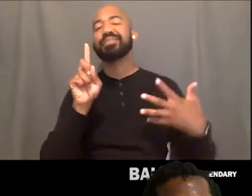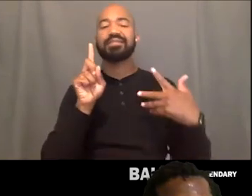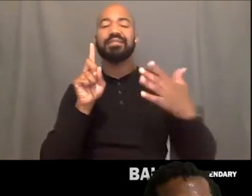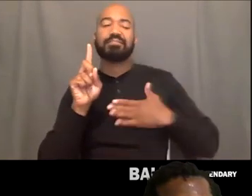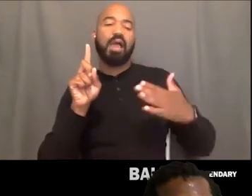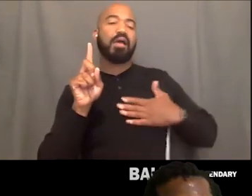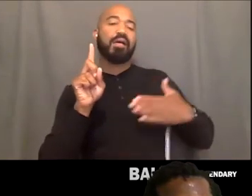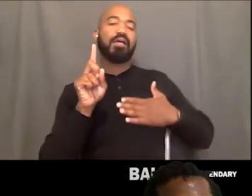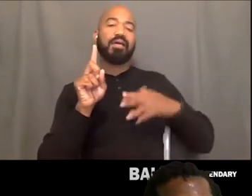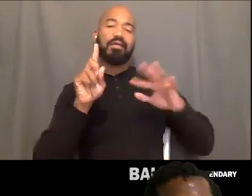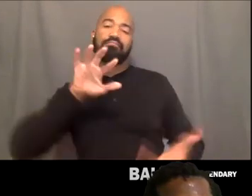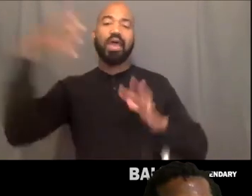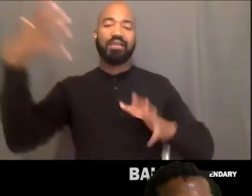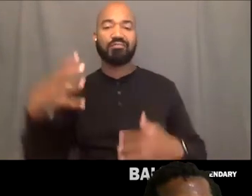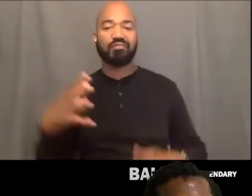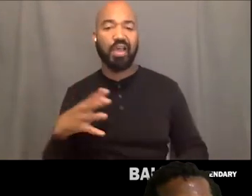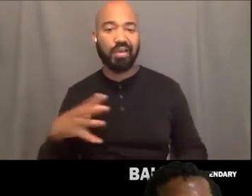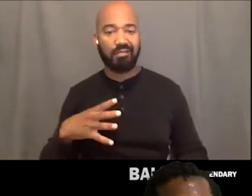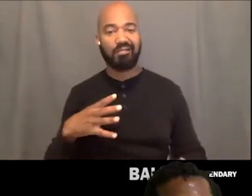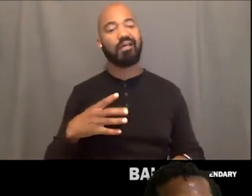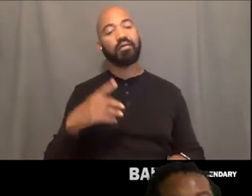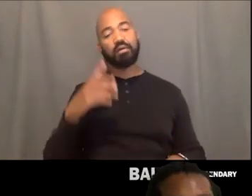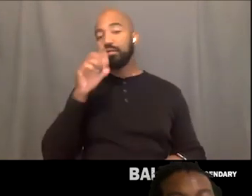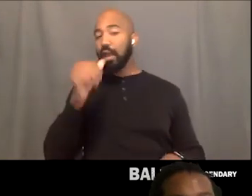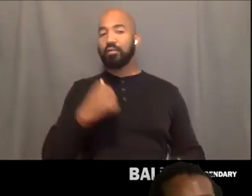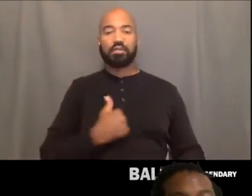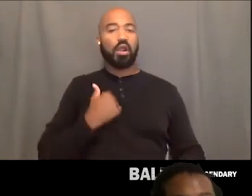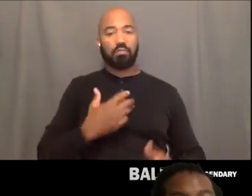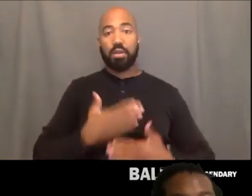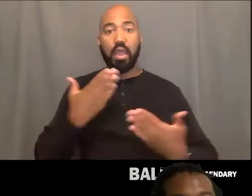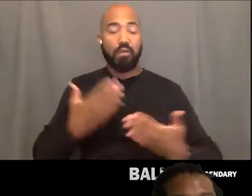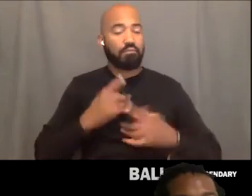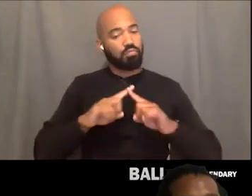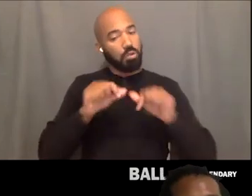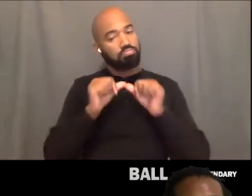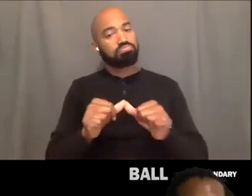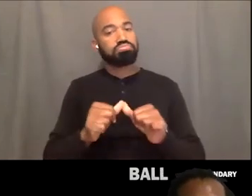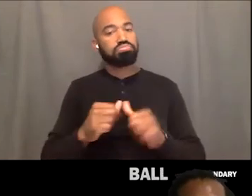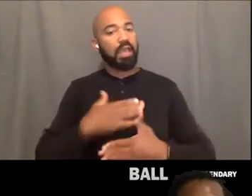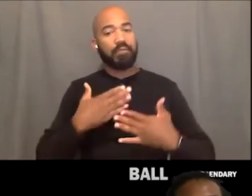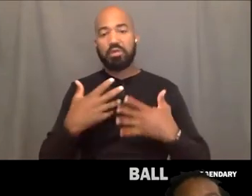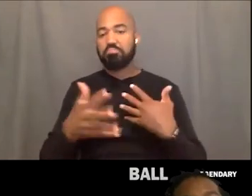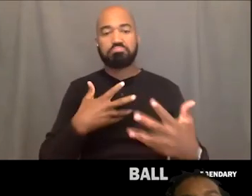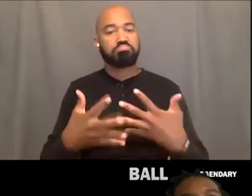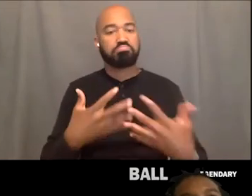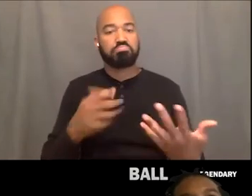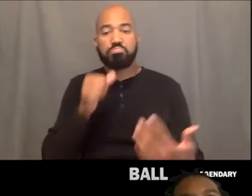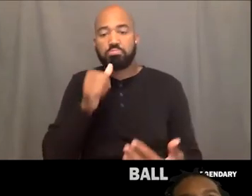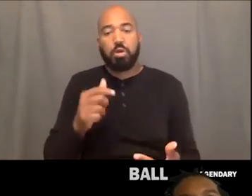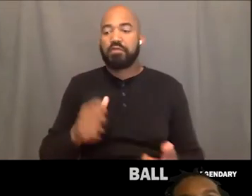and just being unapologetically happy about it. Okay. And...